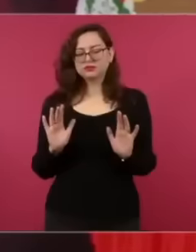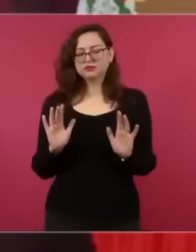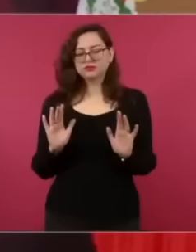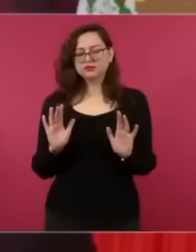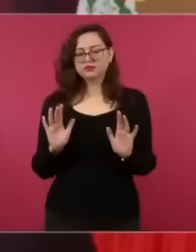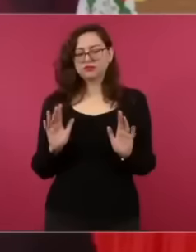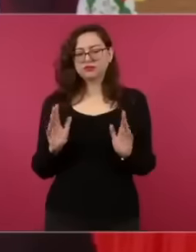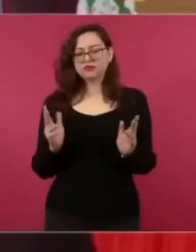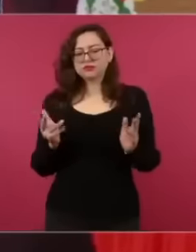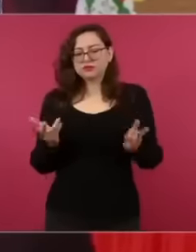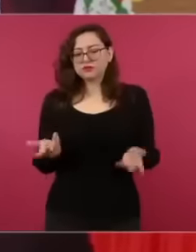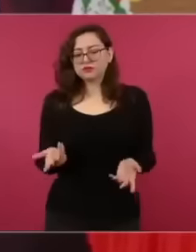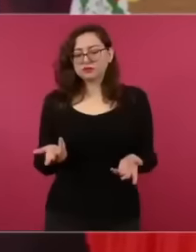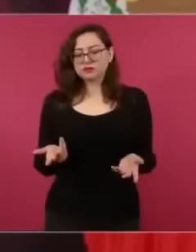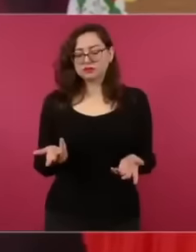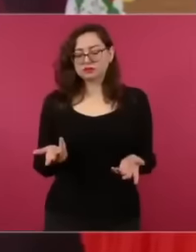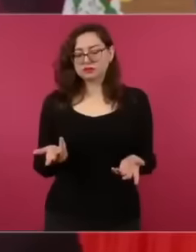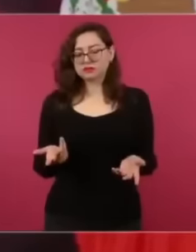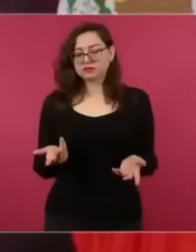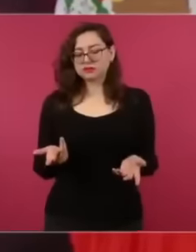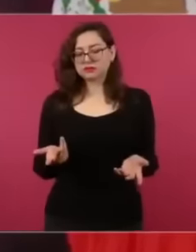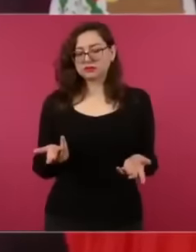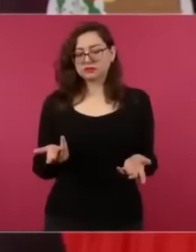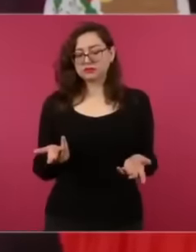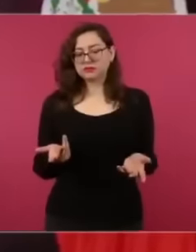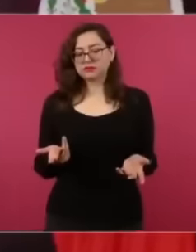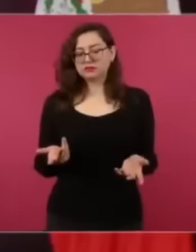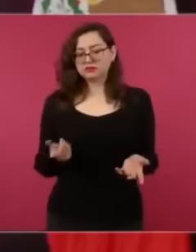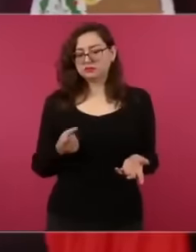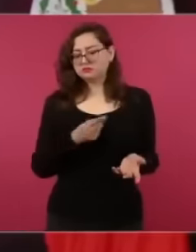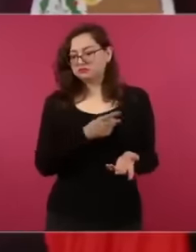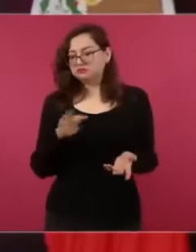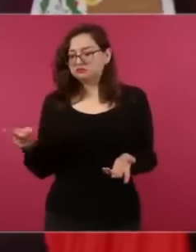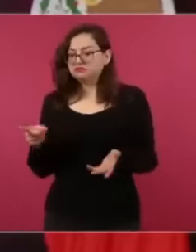property